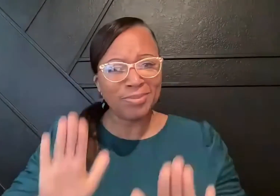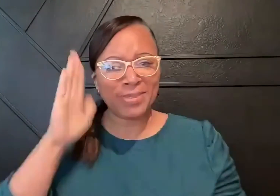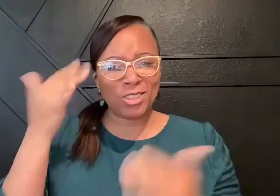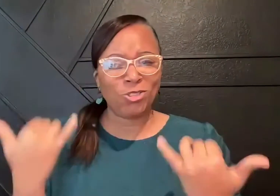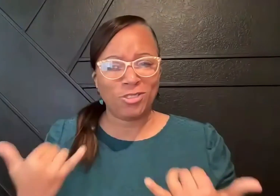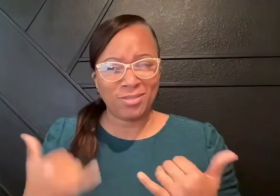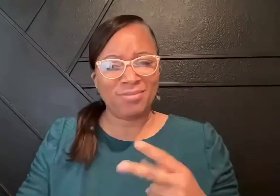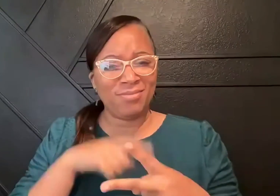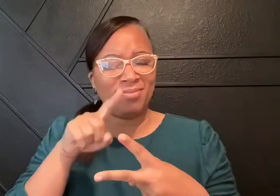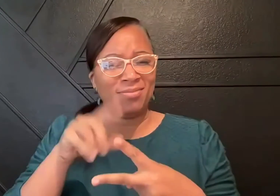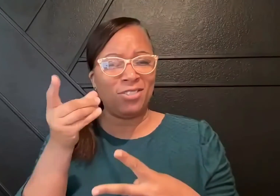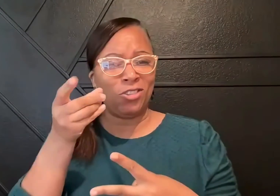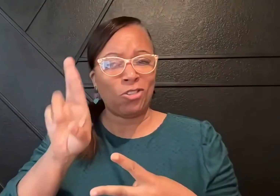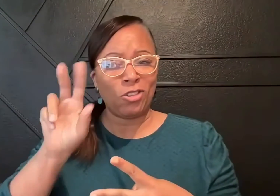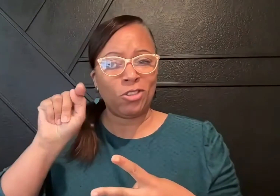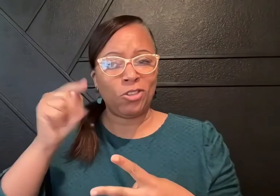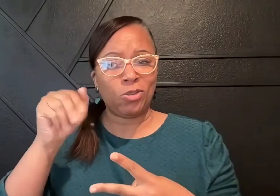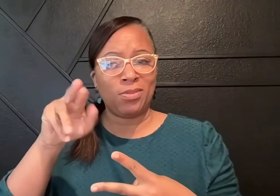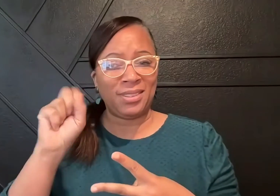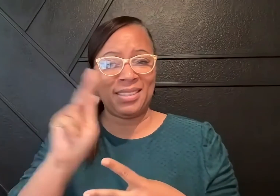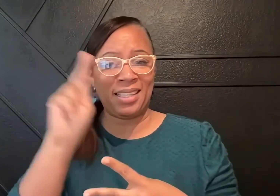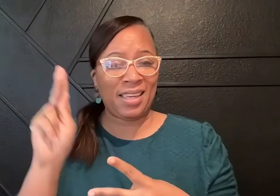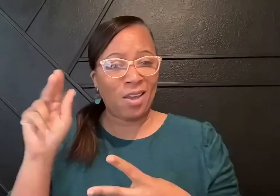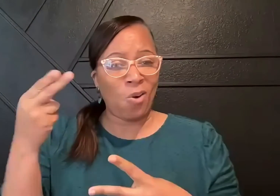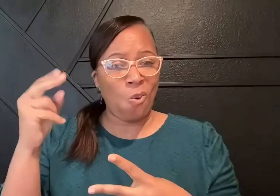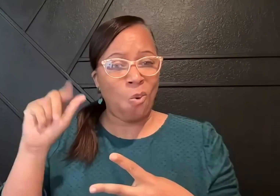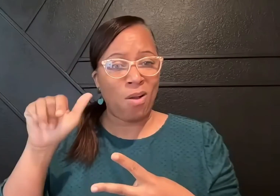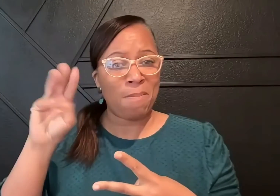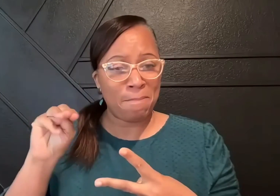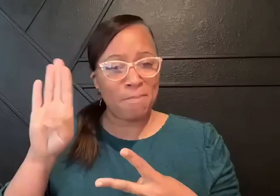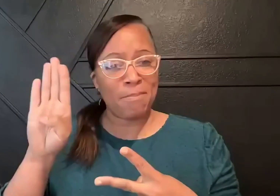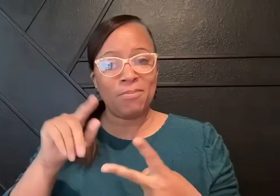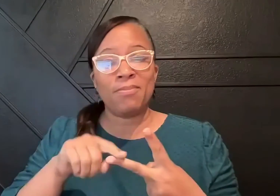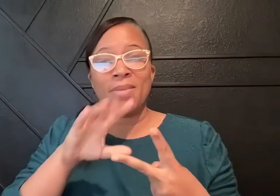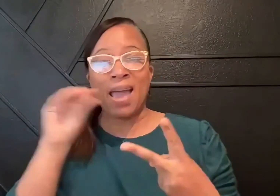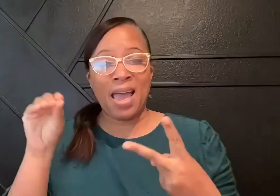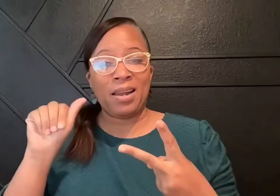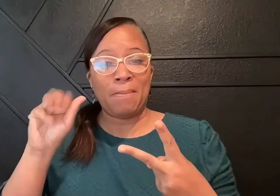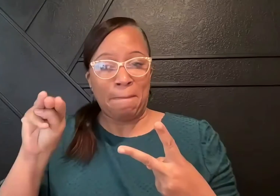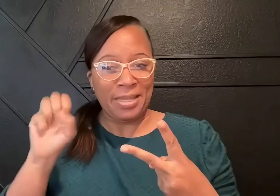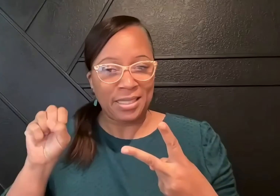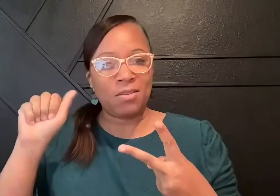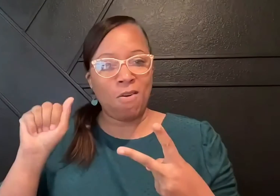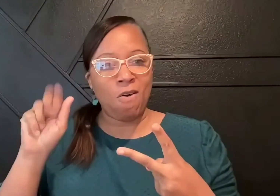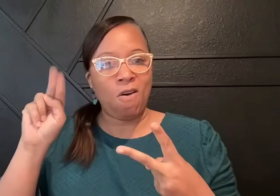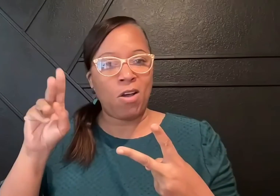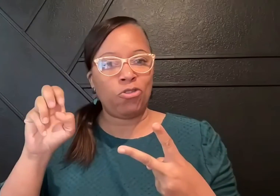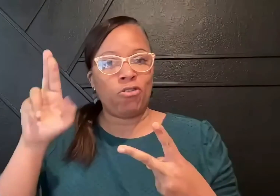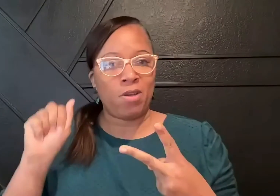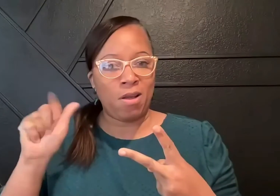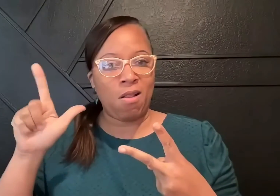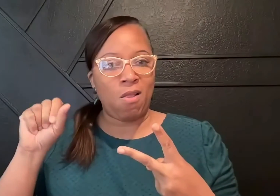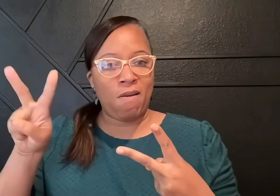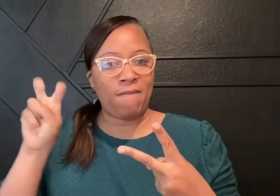We want to welcome two amazing presenters today, Dr. Thomas